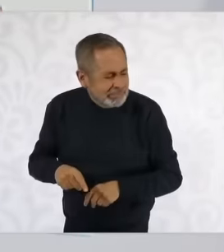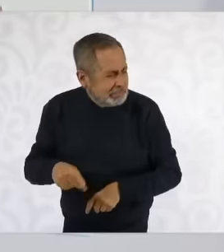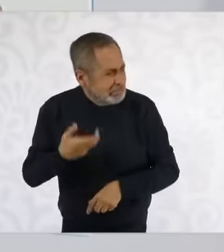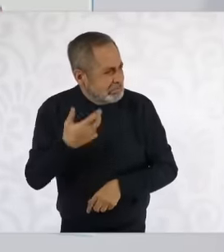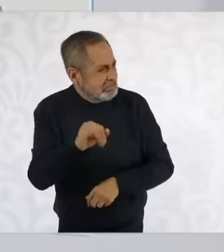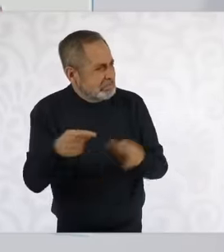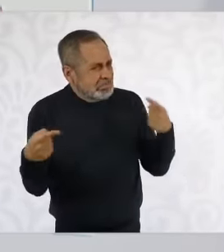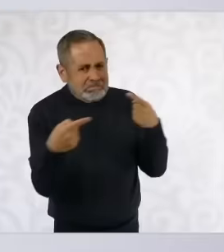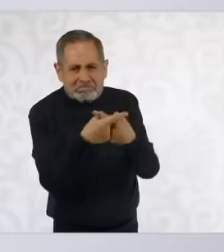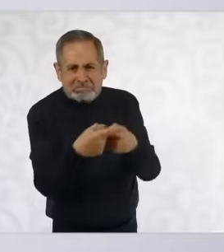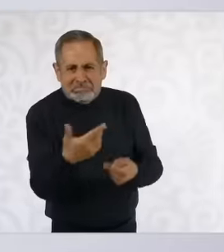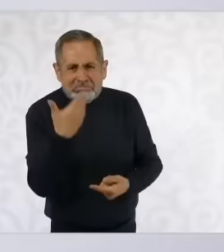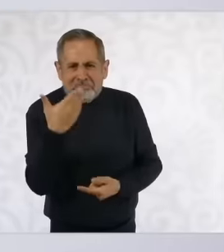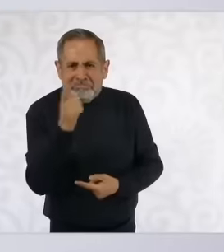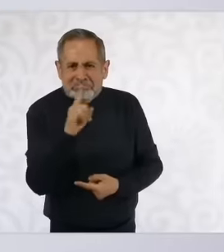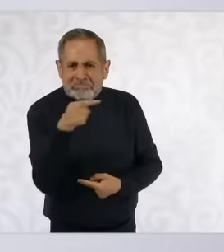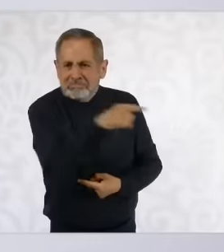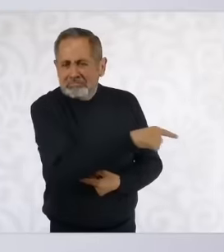They are arguments that have no